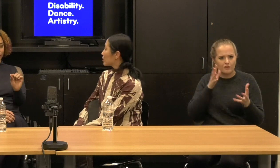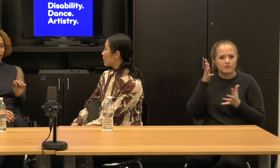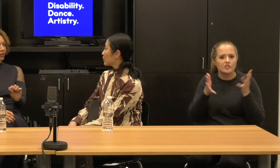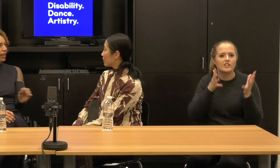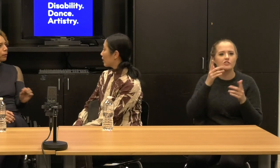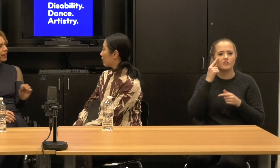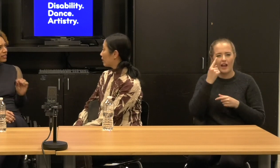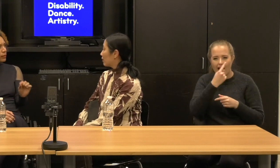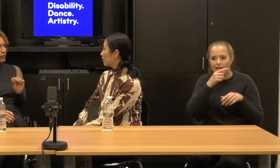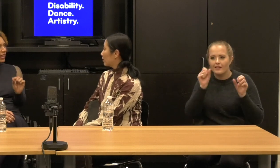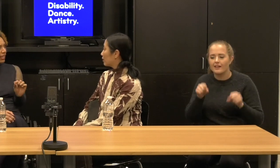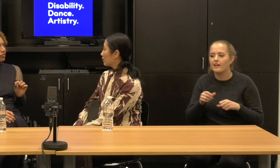and what is the communication?